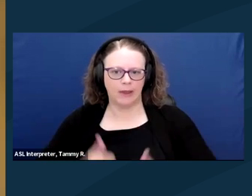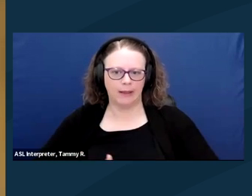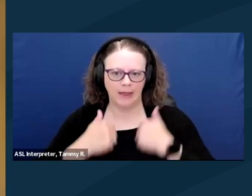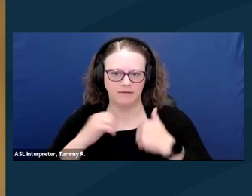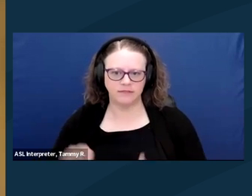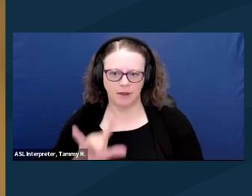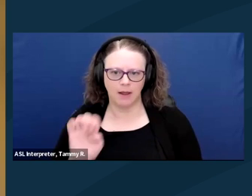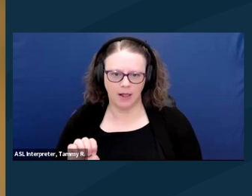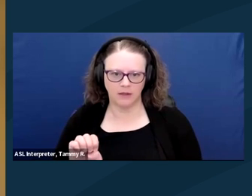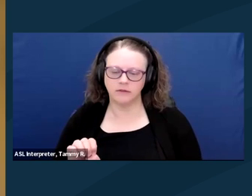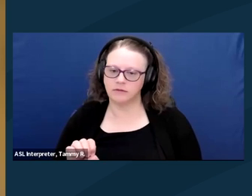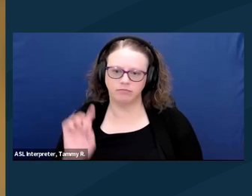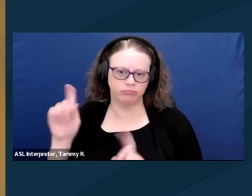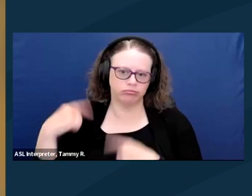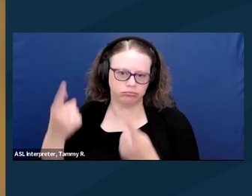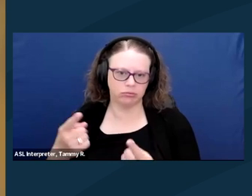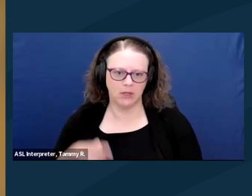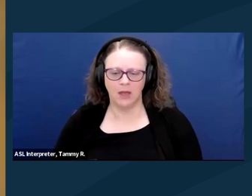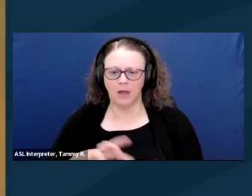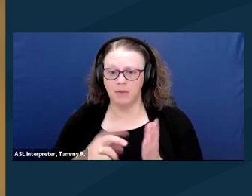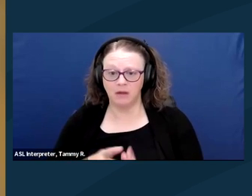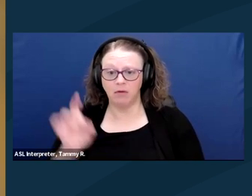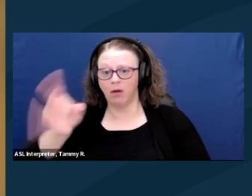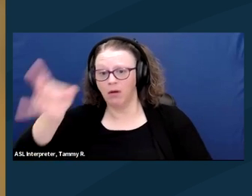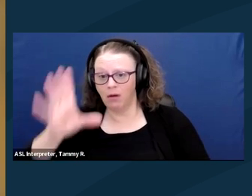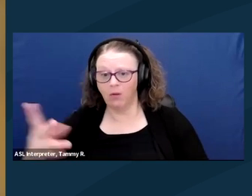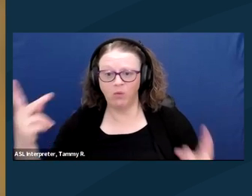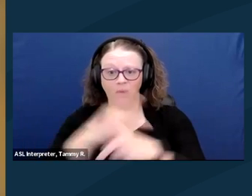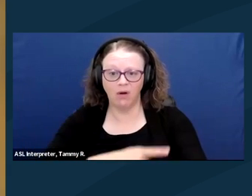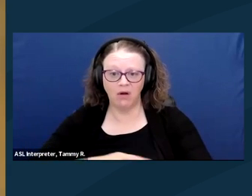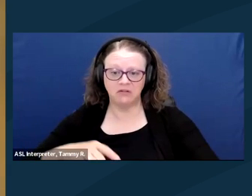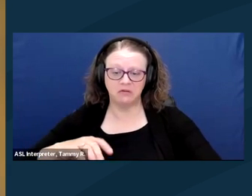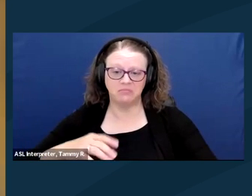I mean, it's not the end of the world, but it's definitely challenging.